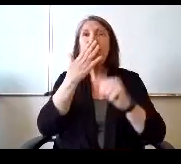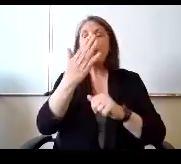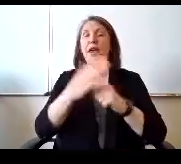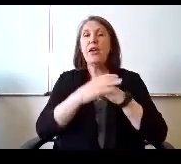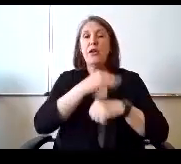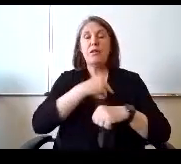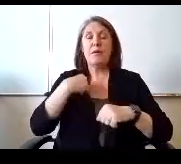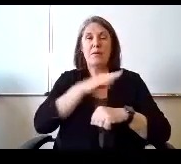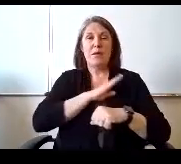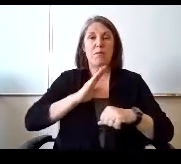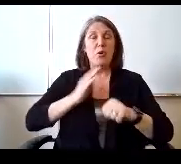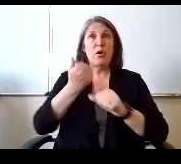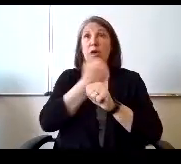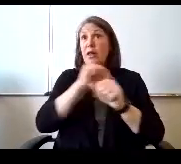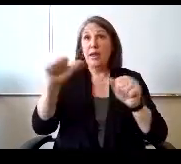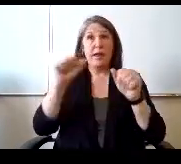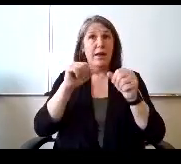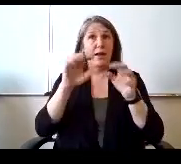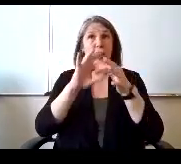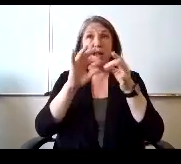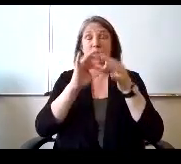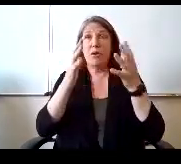Are there any items you wish to move from the consent agenda?